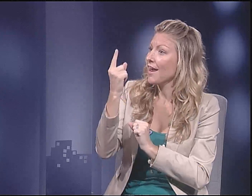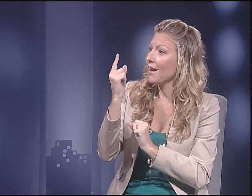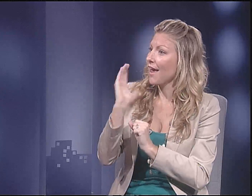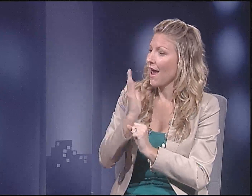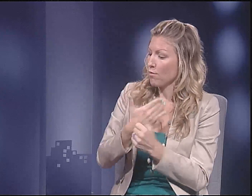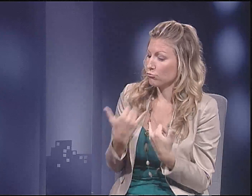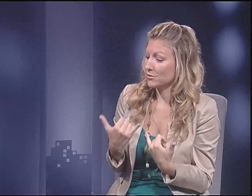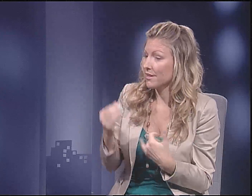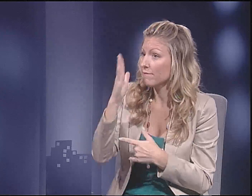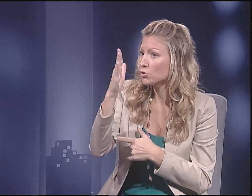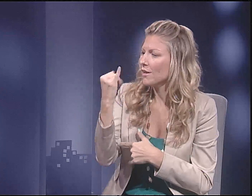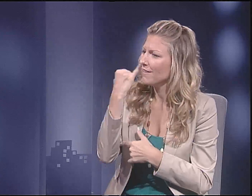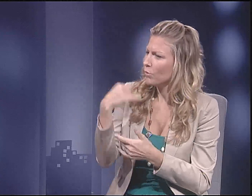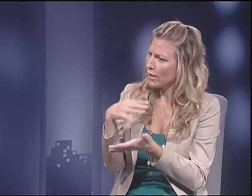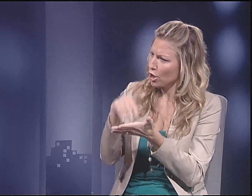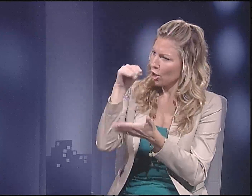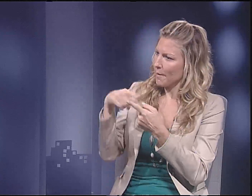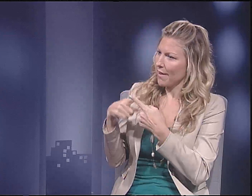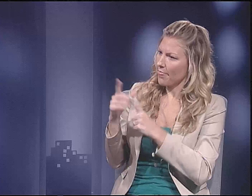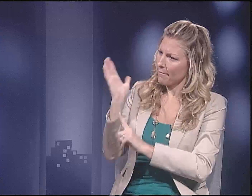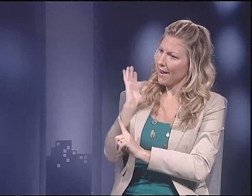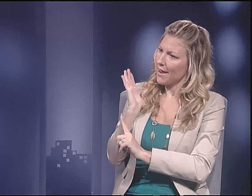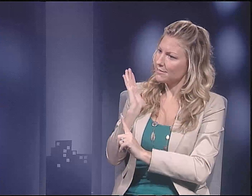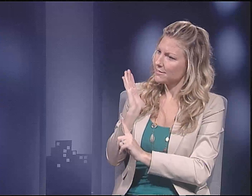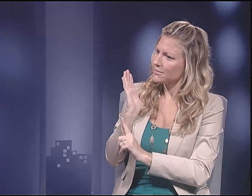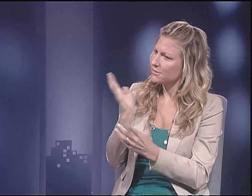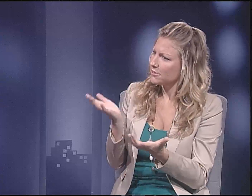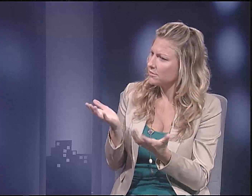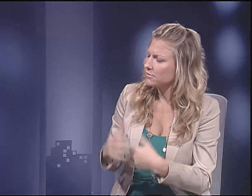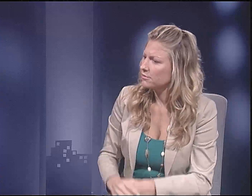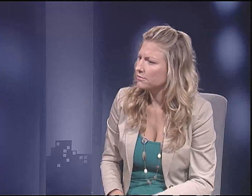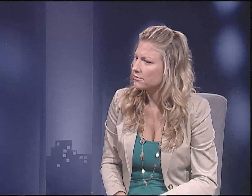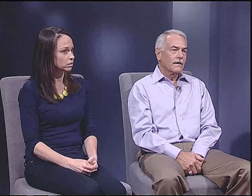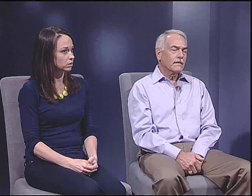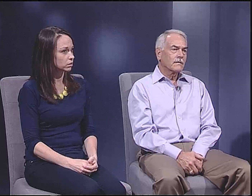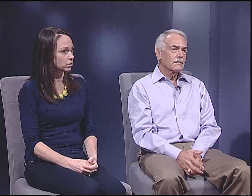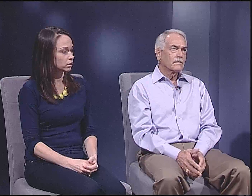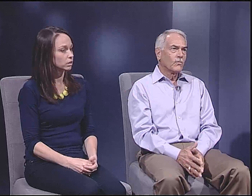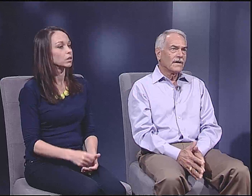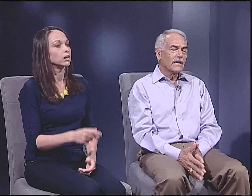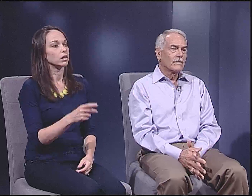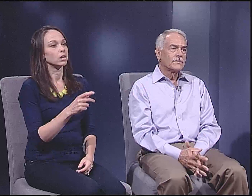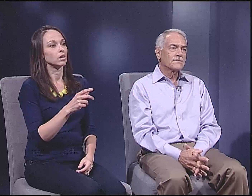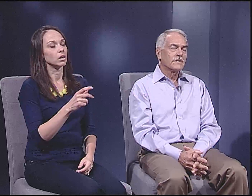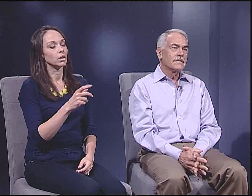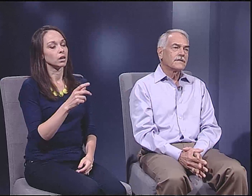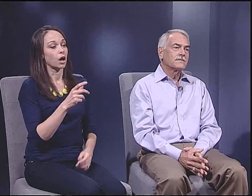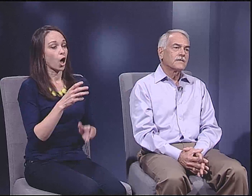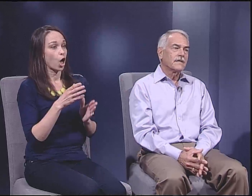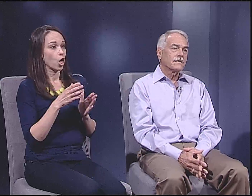Can you tell us how we can understand our present and future by learning about the past?